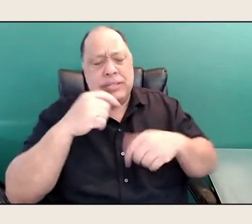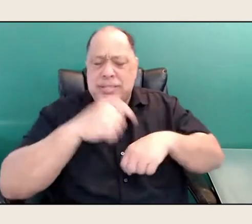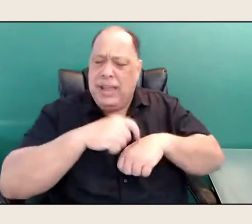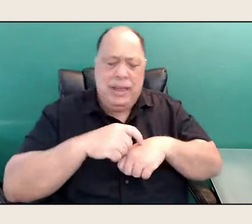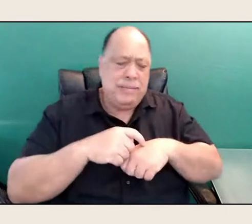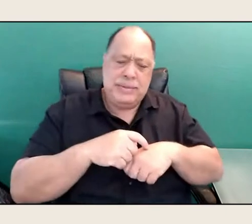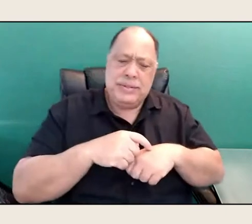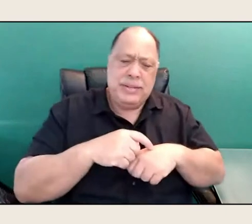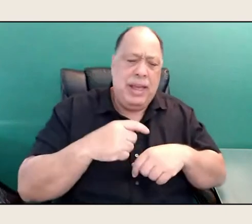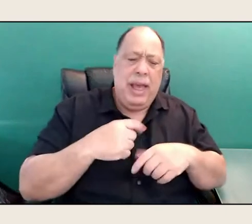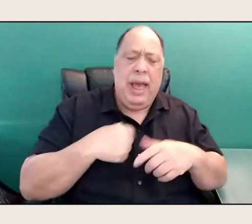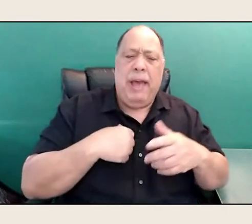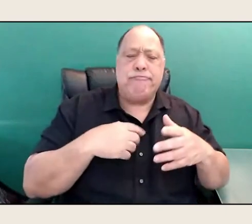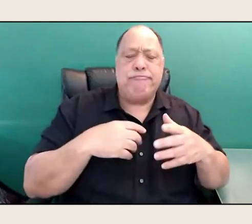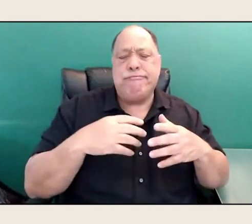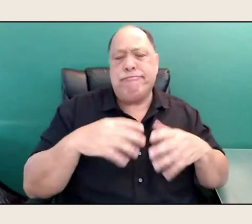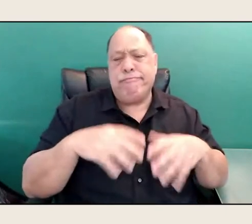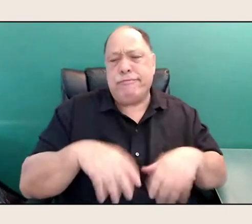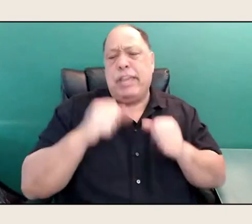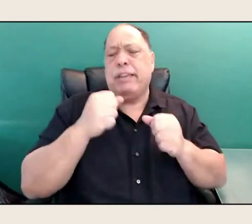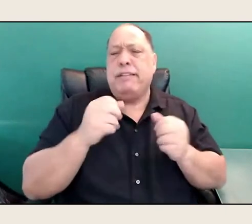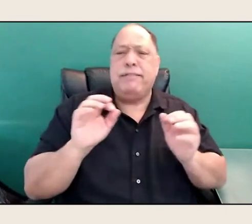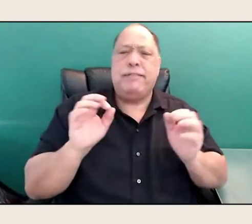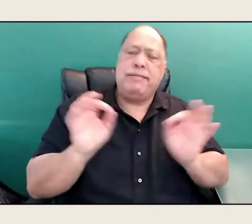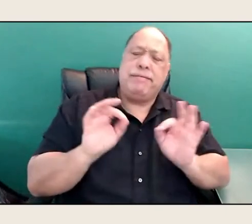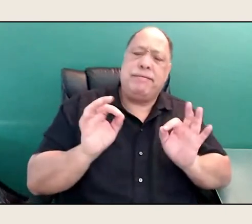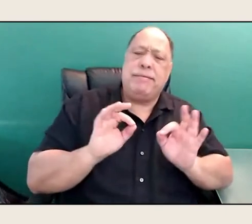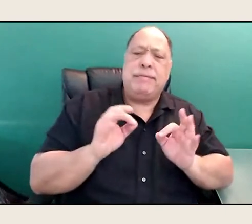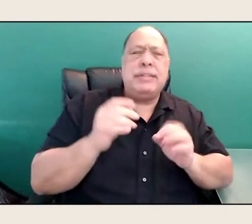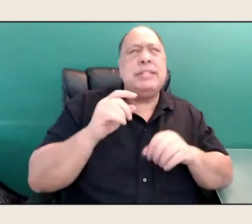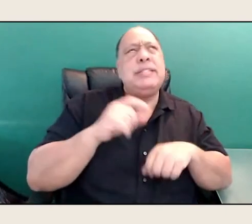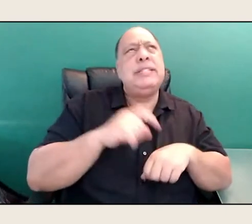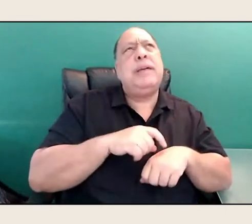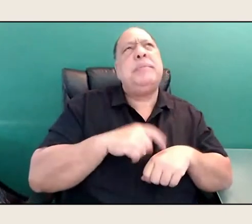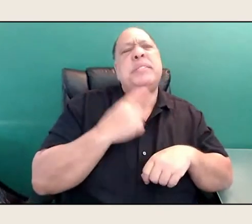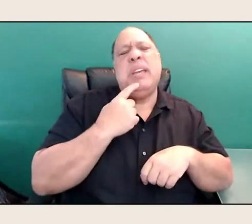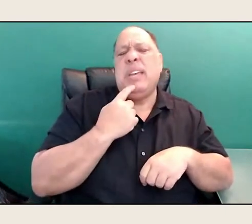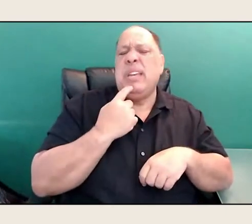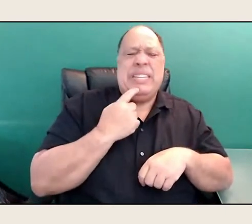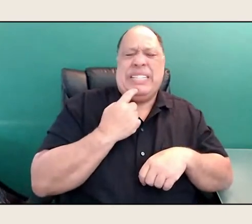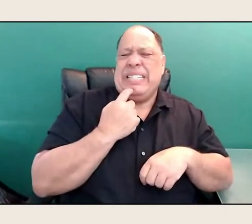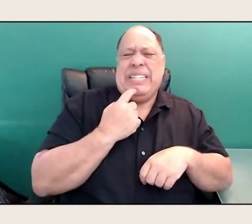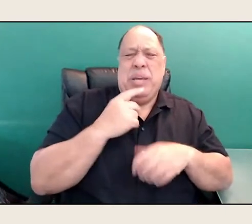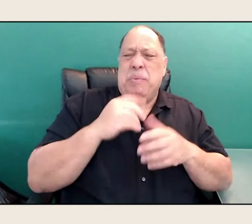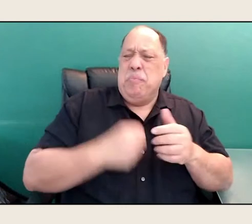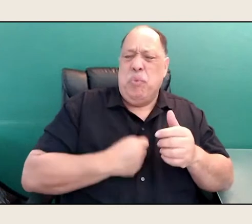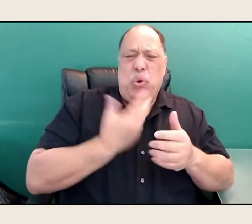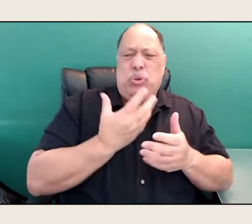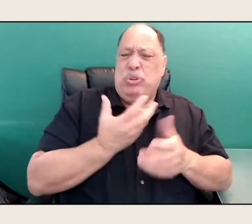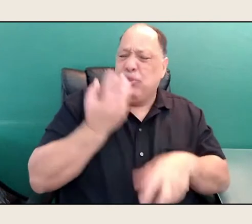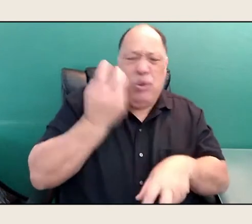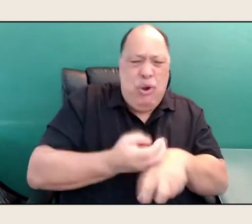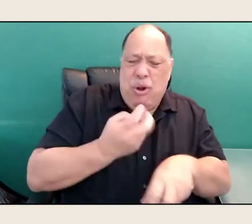there's been times when I said this is too hard. There's been times when I felt,